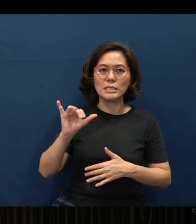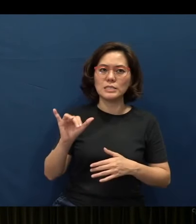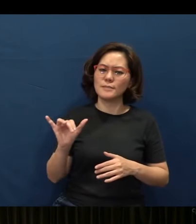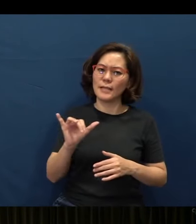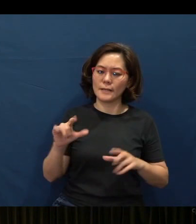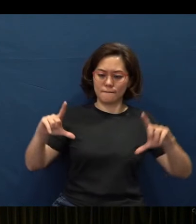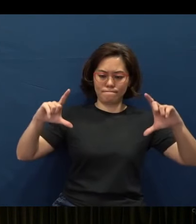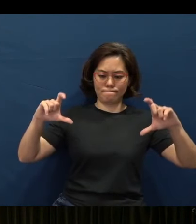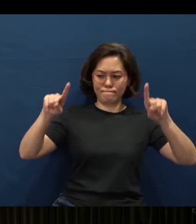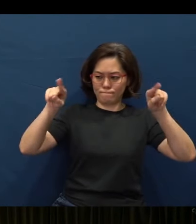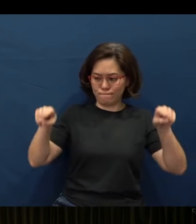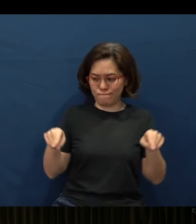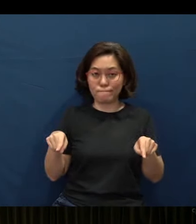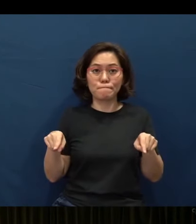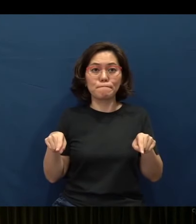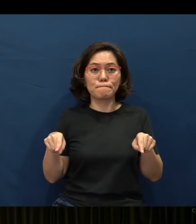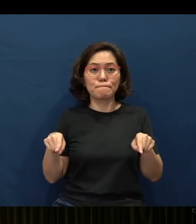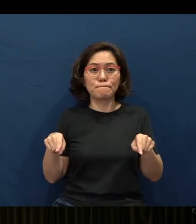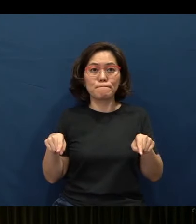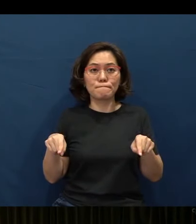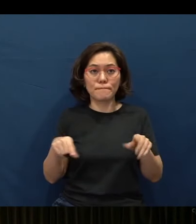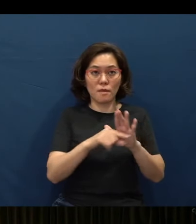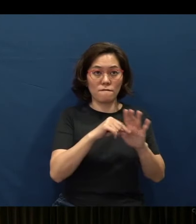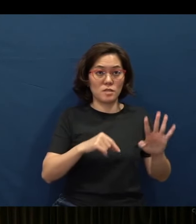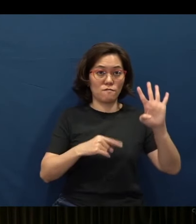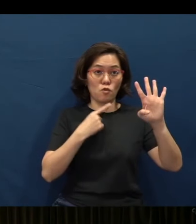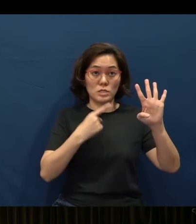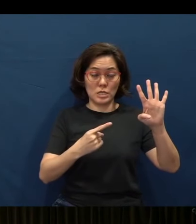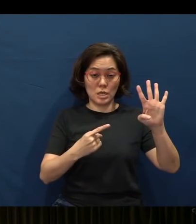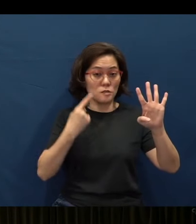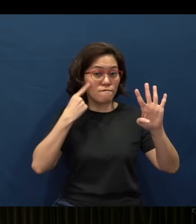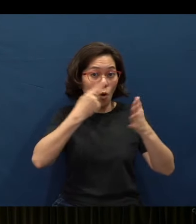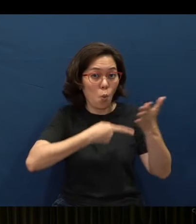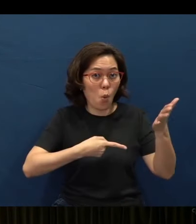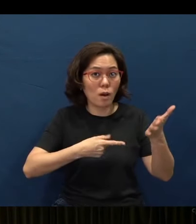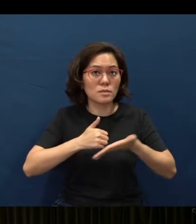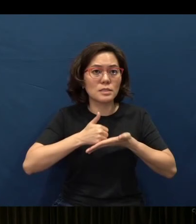While verse 4 says that, it is for helping the simple and the young,